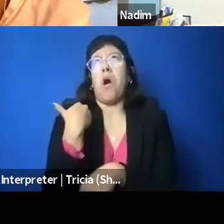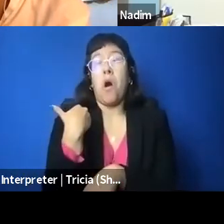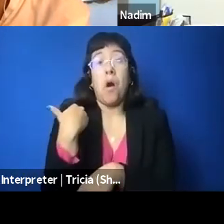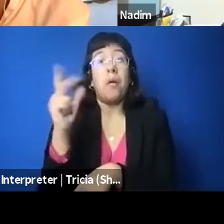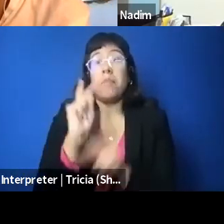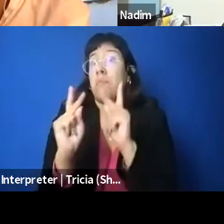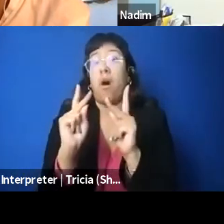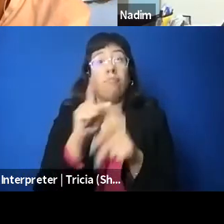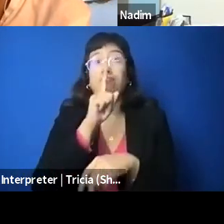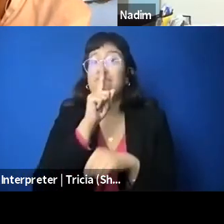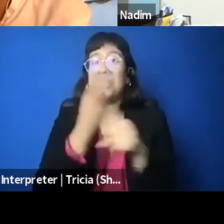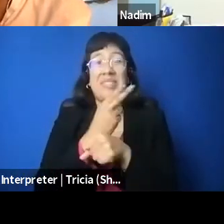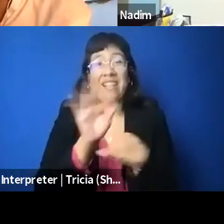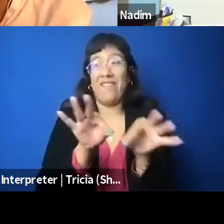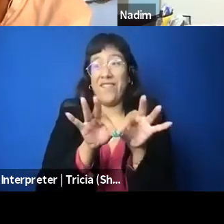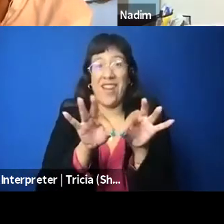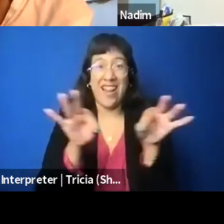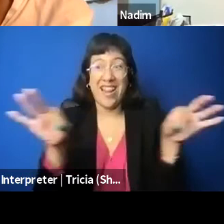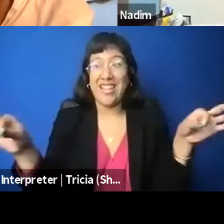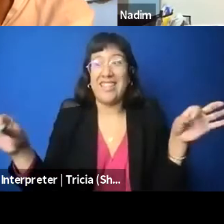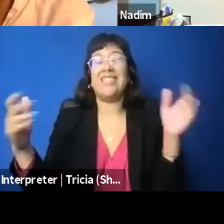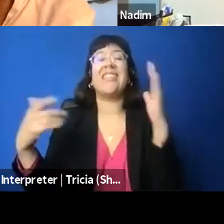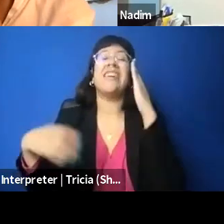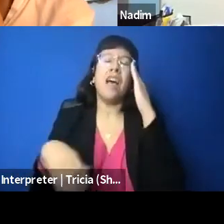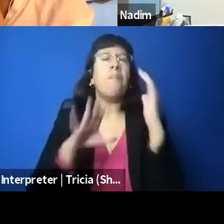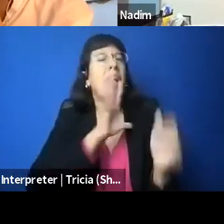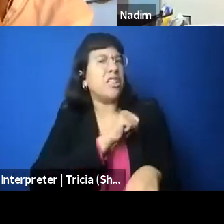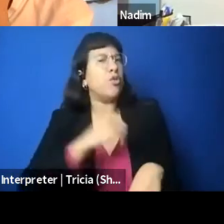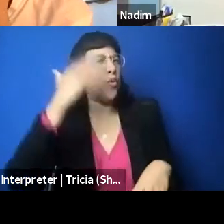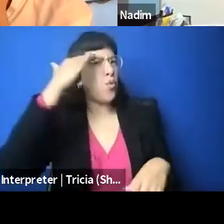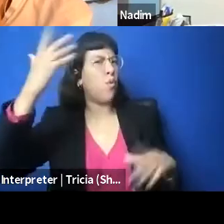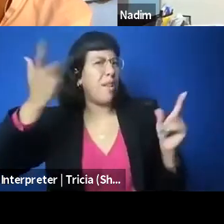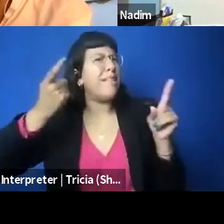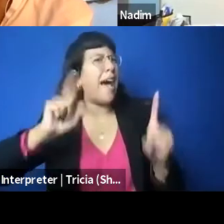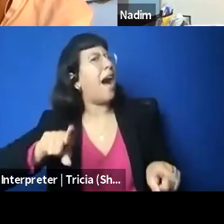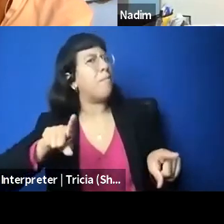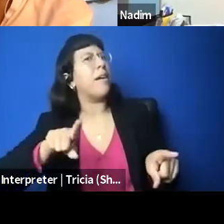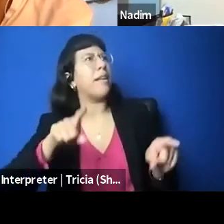Like I think, you know, Palestinians knew what was up and some people really, you know, involved in the issue